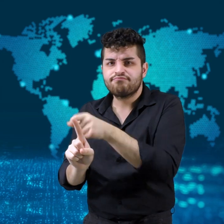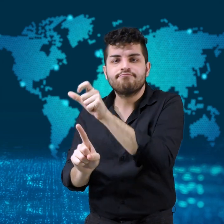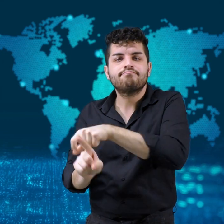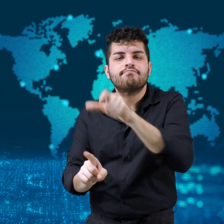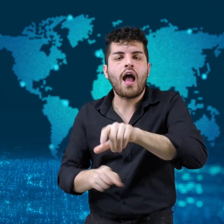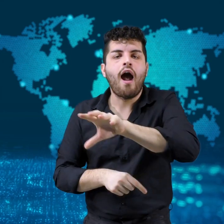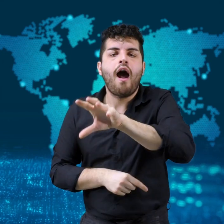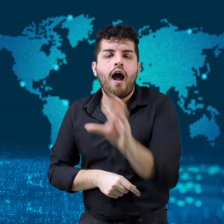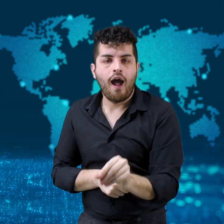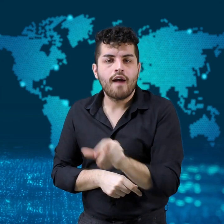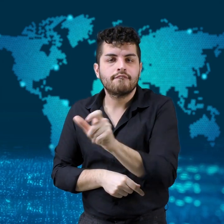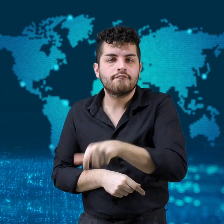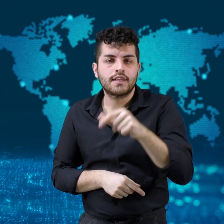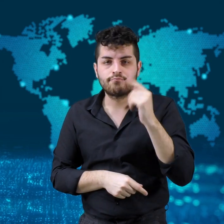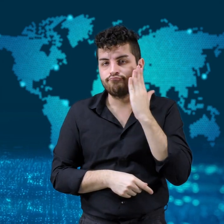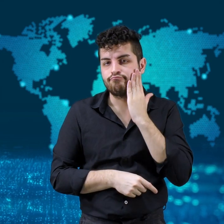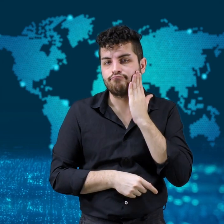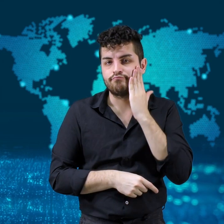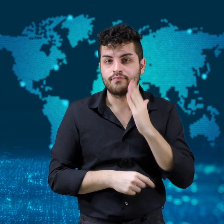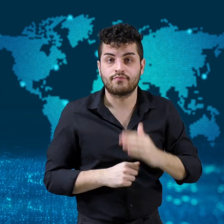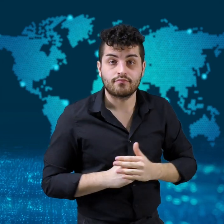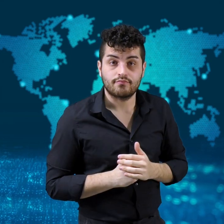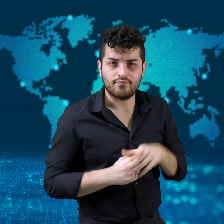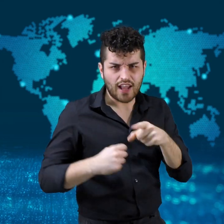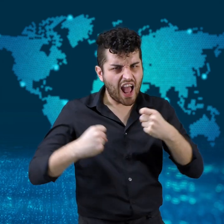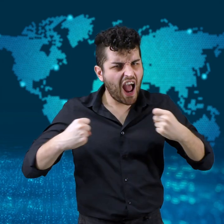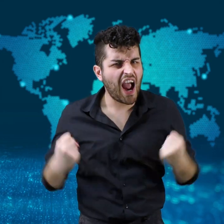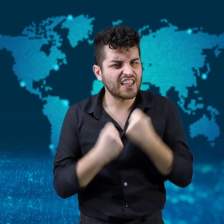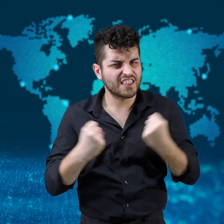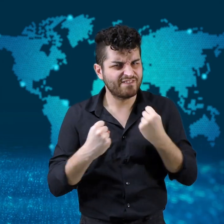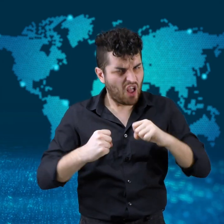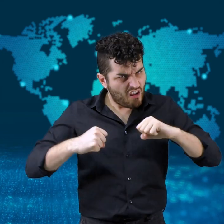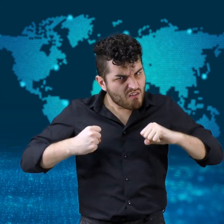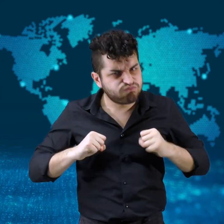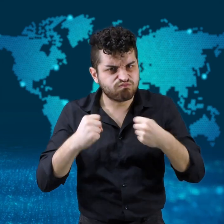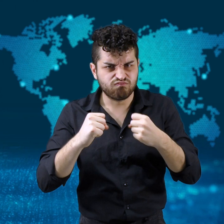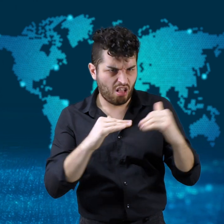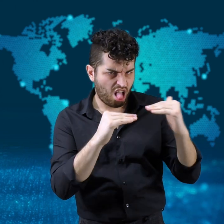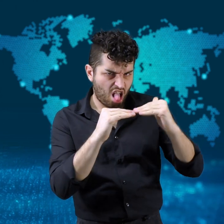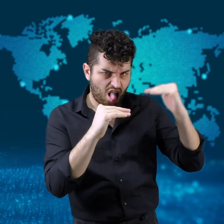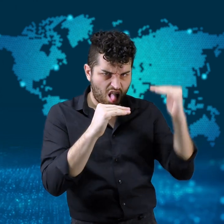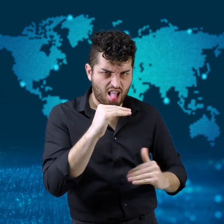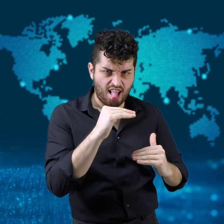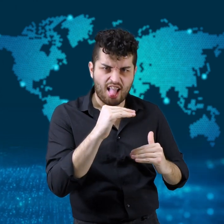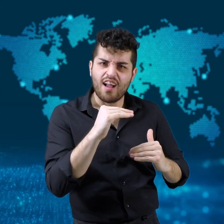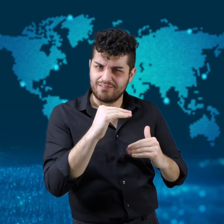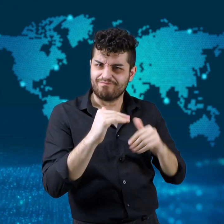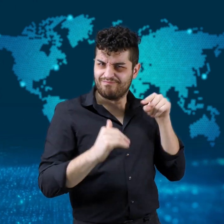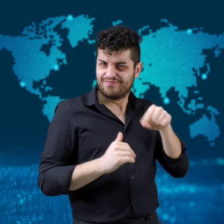and violence against people of African ascent.